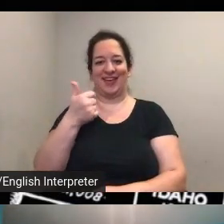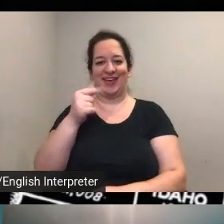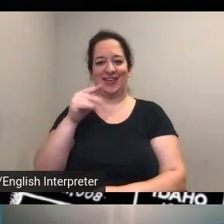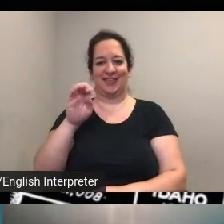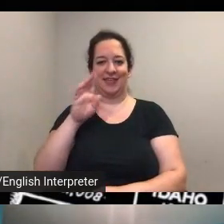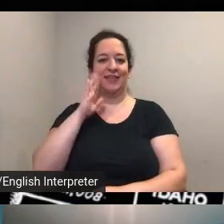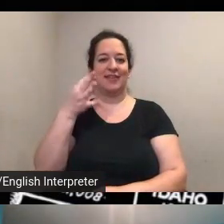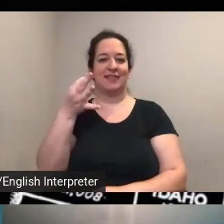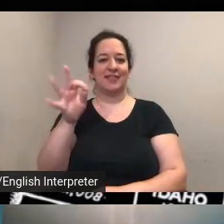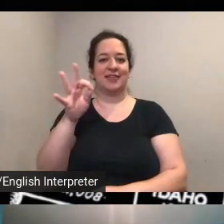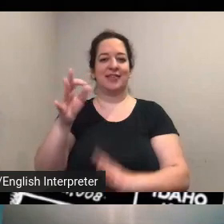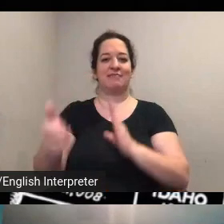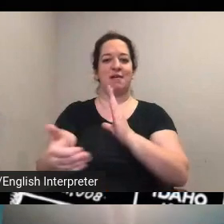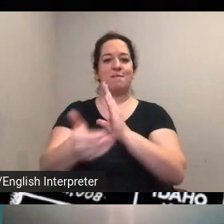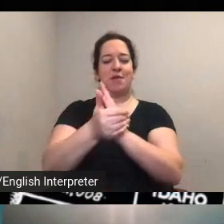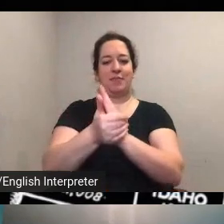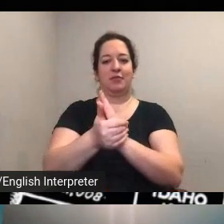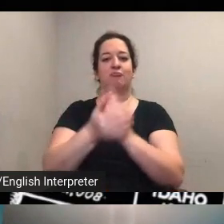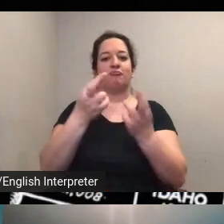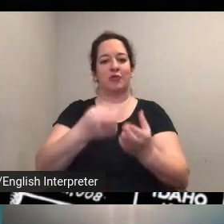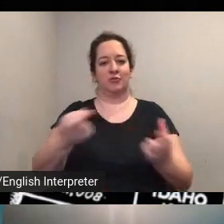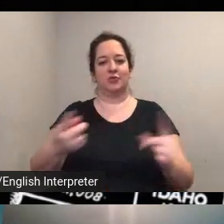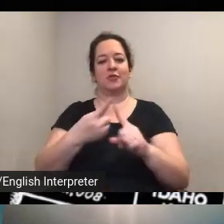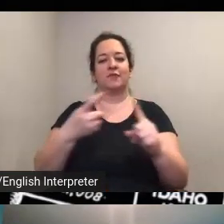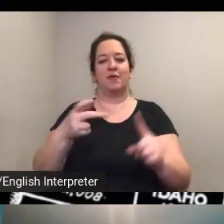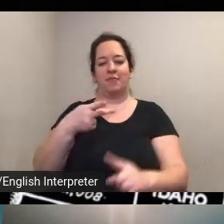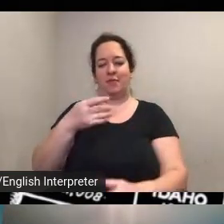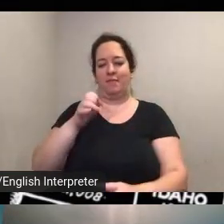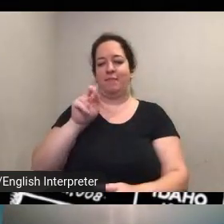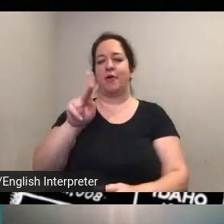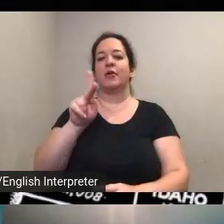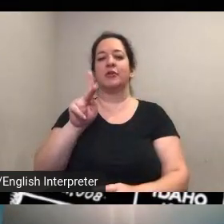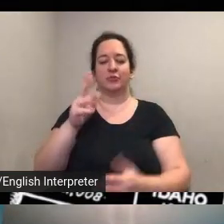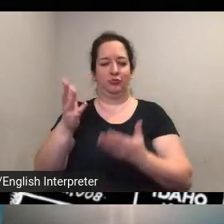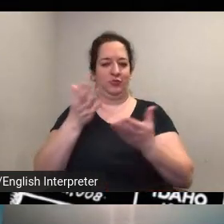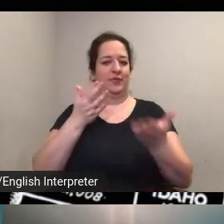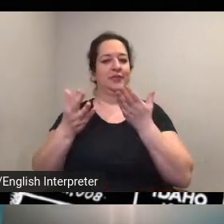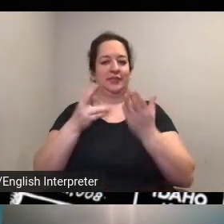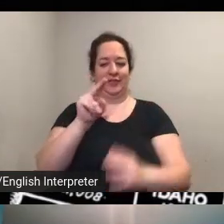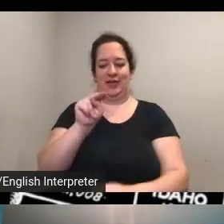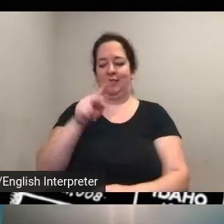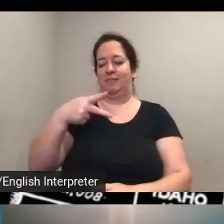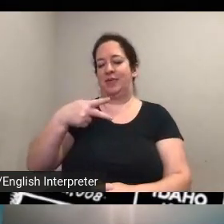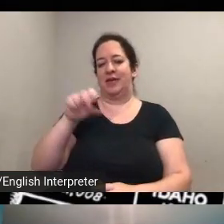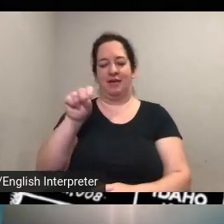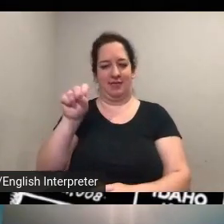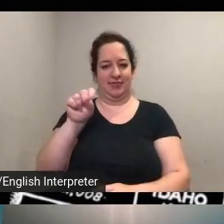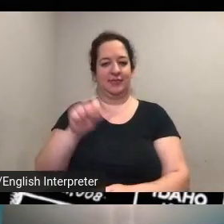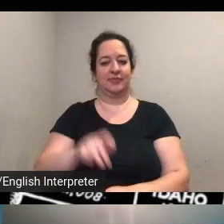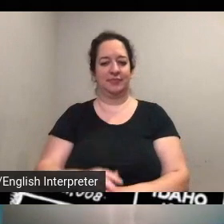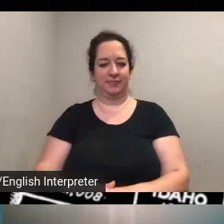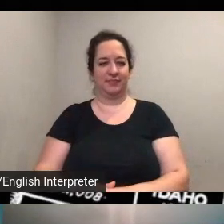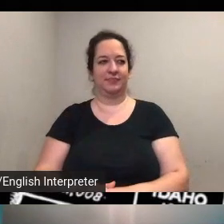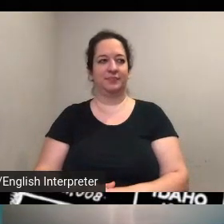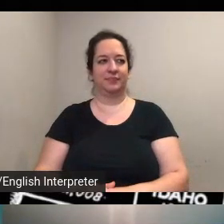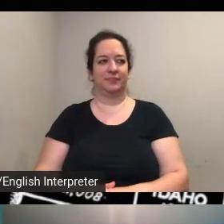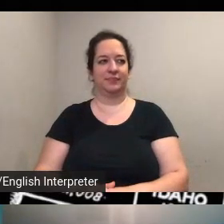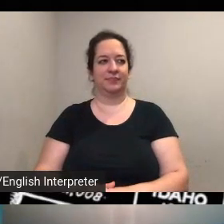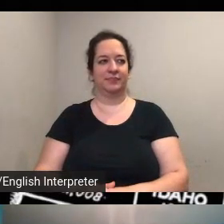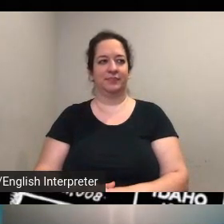from the en from the park service the national park service so check out that link as well um helen uh sewers has